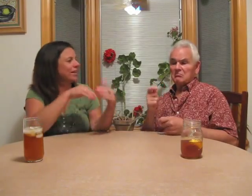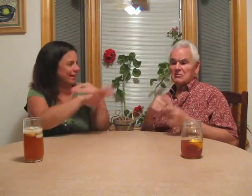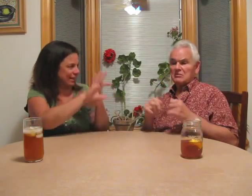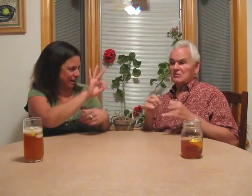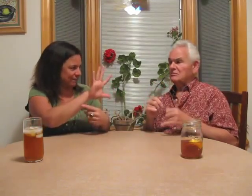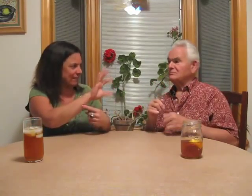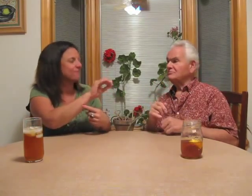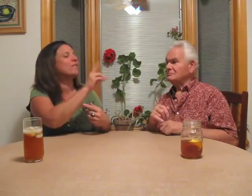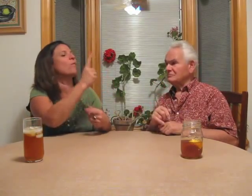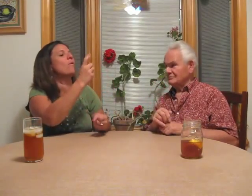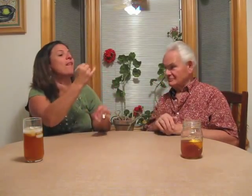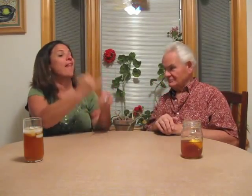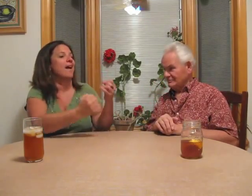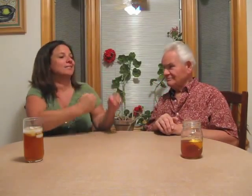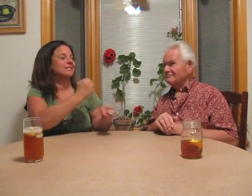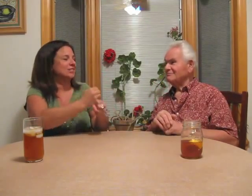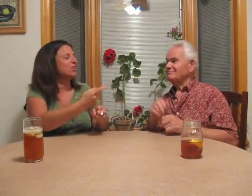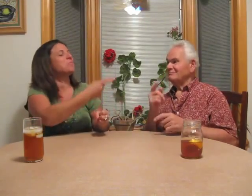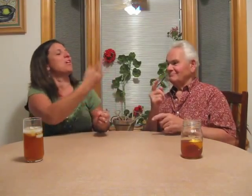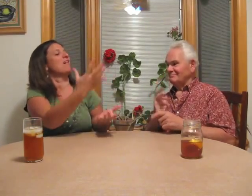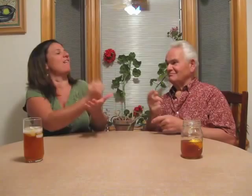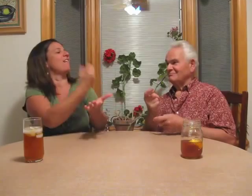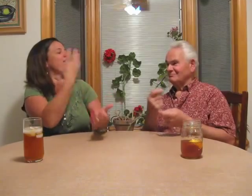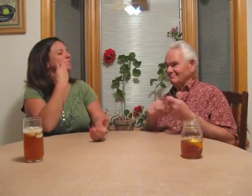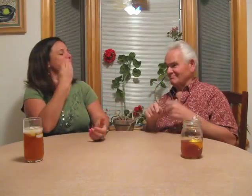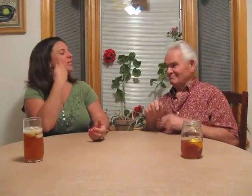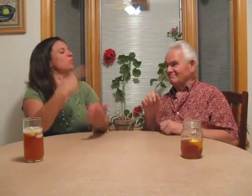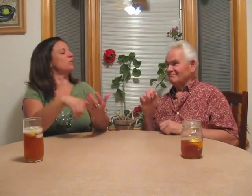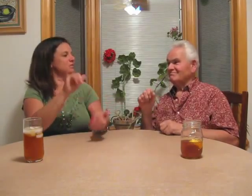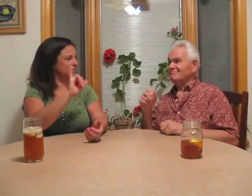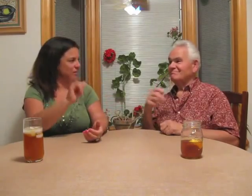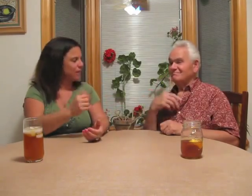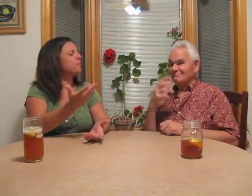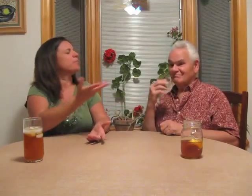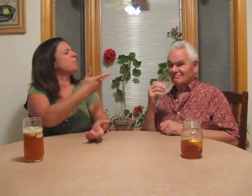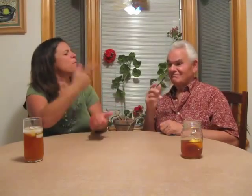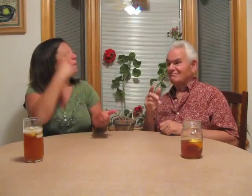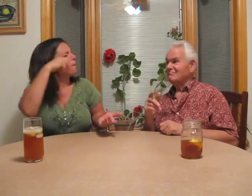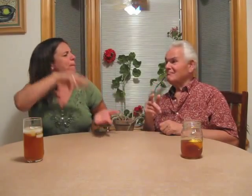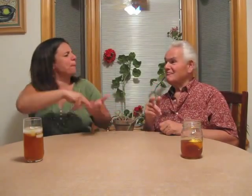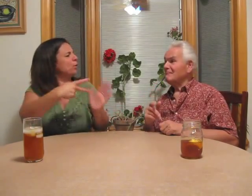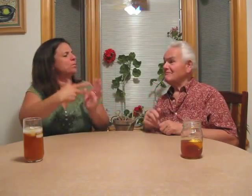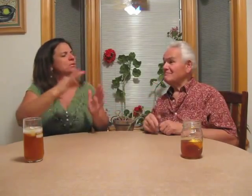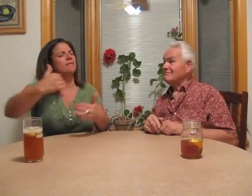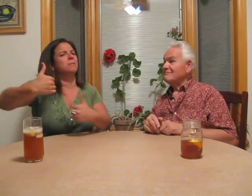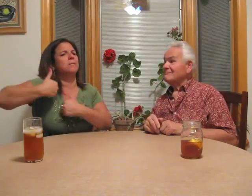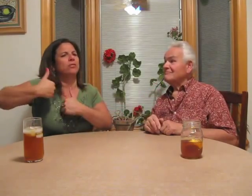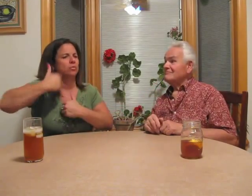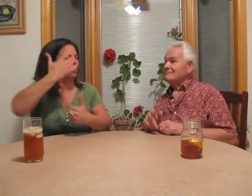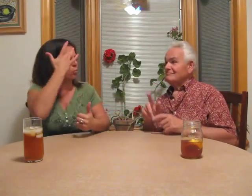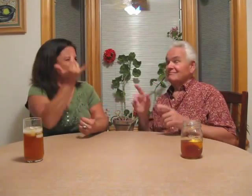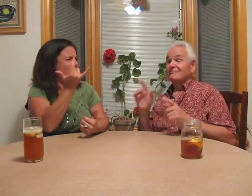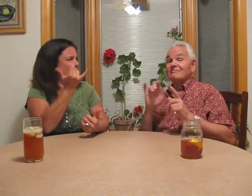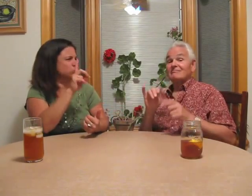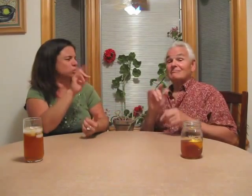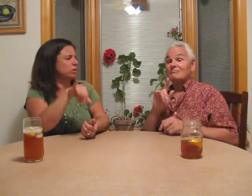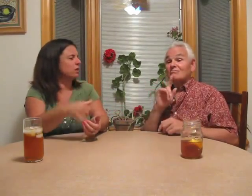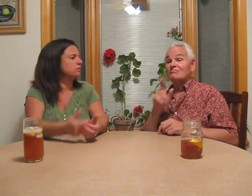So you enrolled in 1950 and got to experience what it was like on the last year. Really, what was the purpose of having military program? Why?